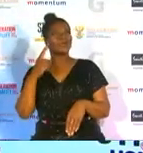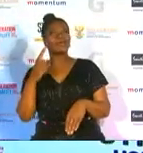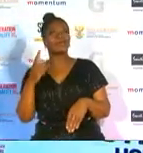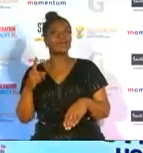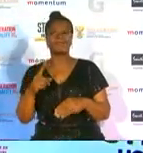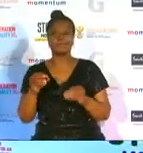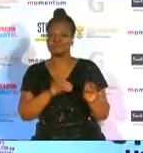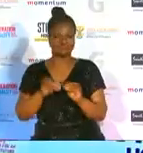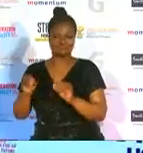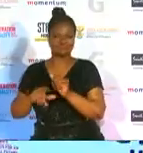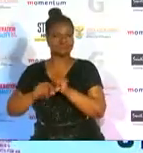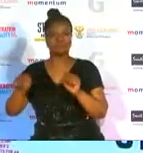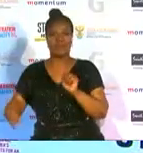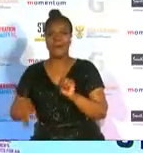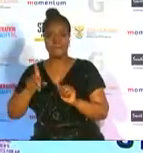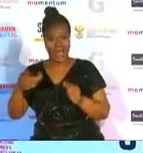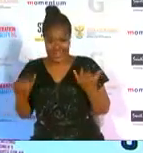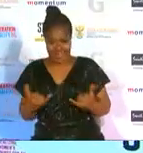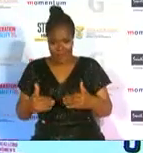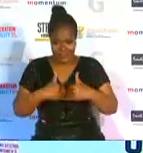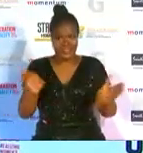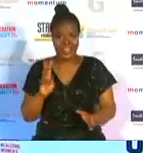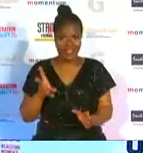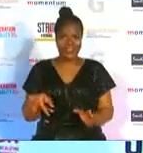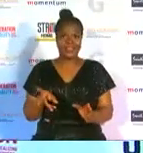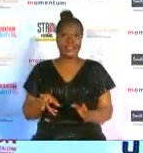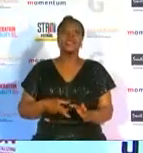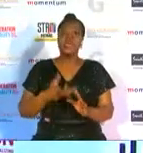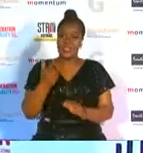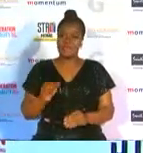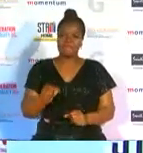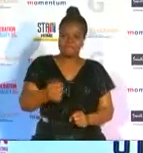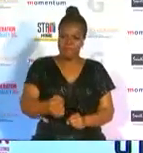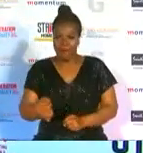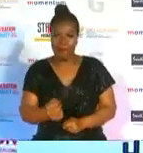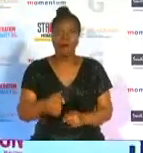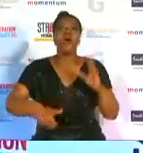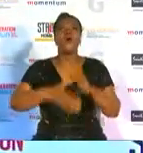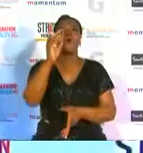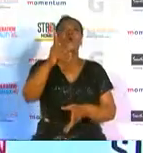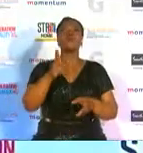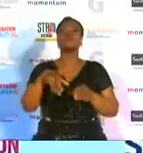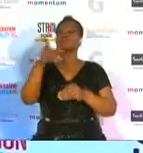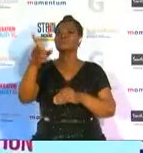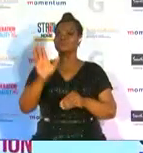i'm going to start all over again if i have to take a stick and go and go to the courts that's what i'm going to do now